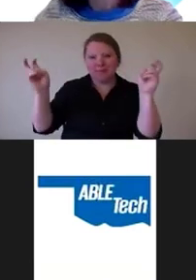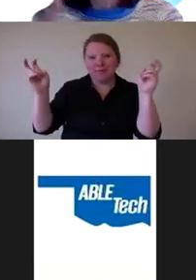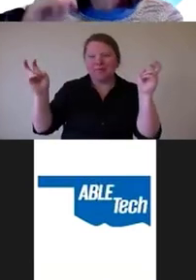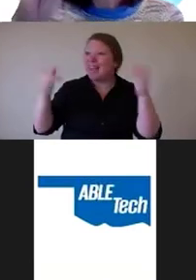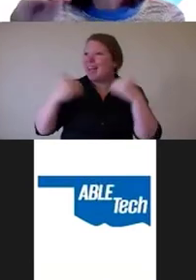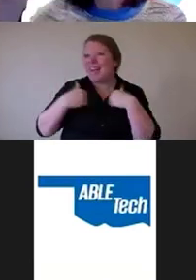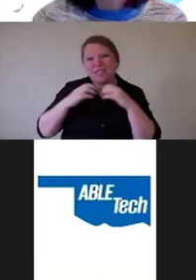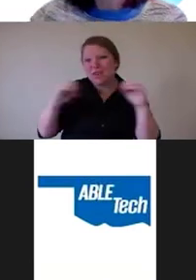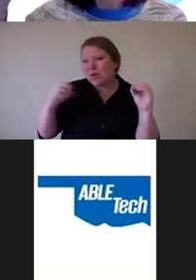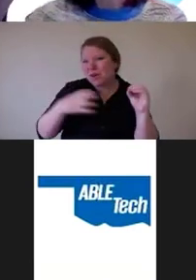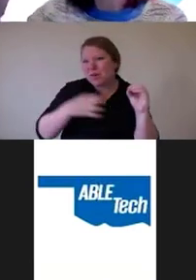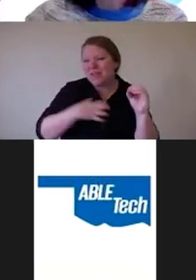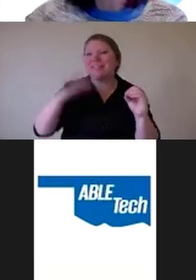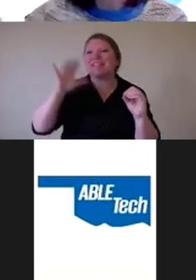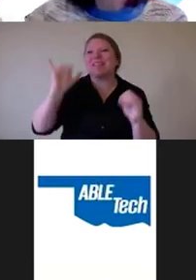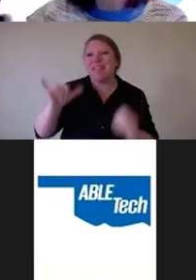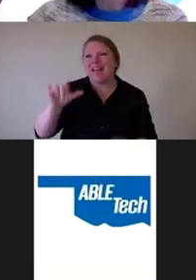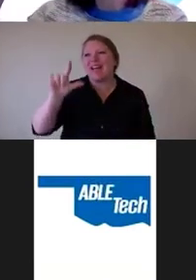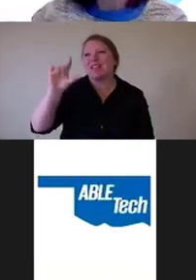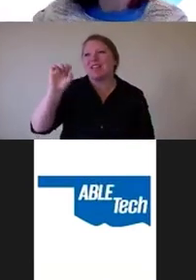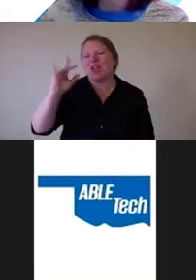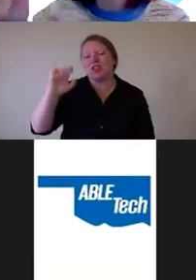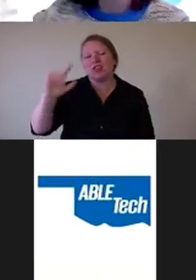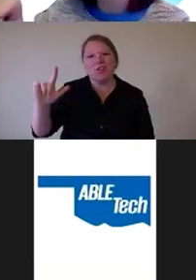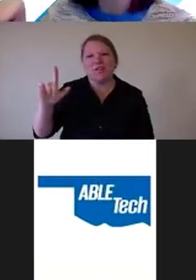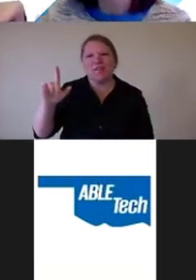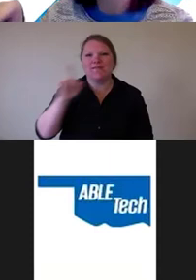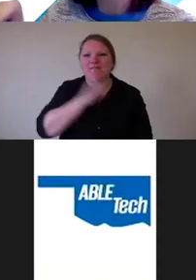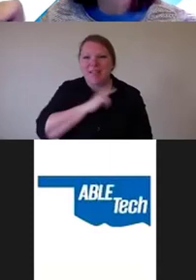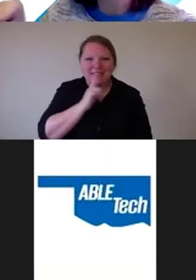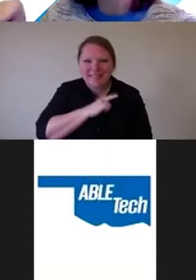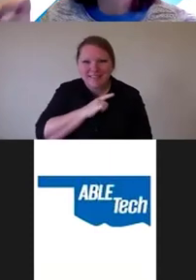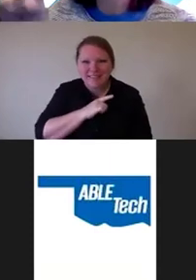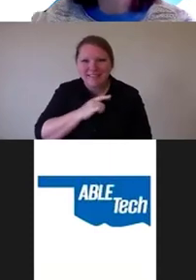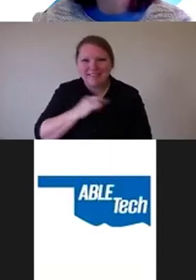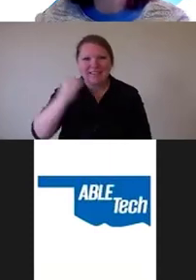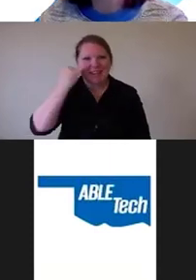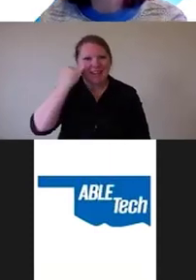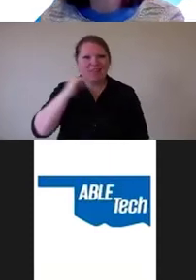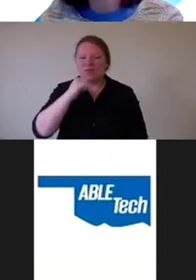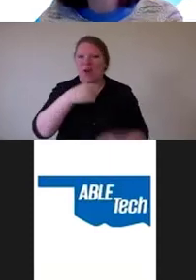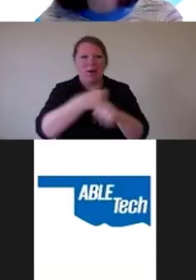If you don't make something accessible, you don't get those users and they don't complain.